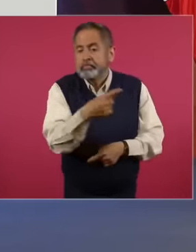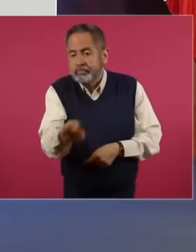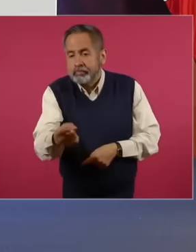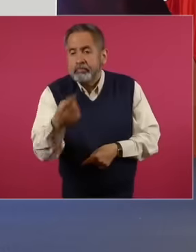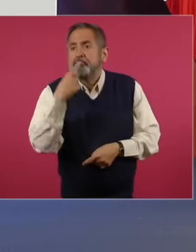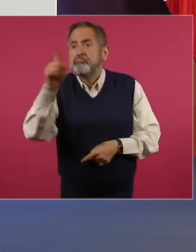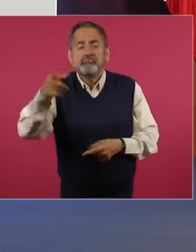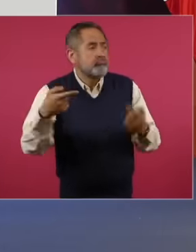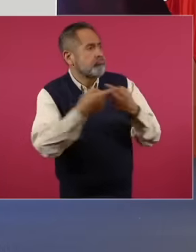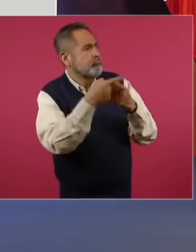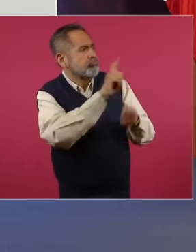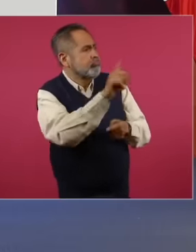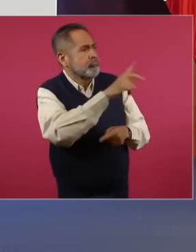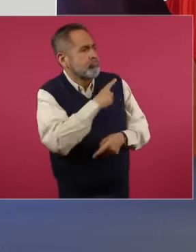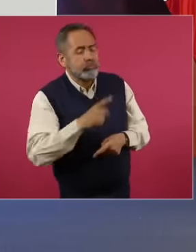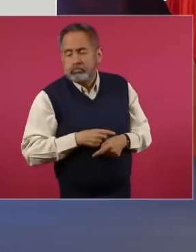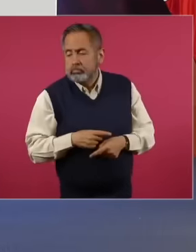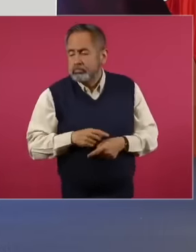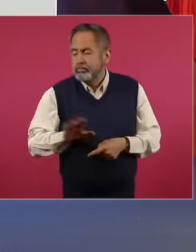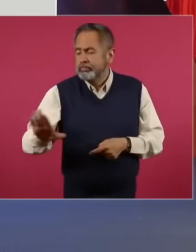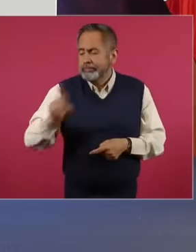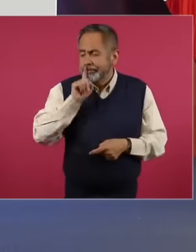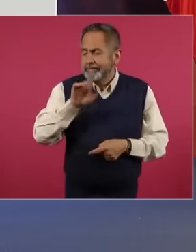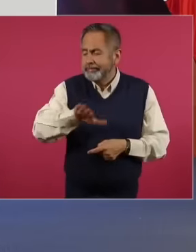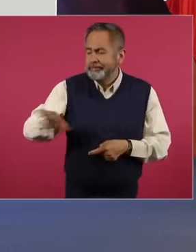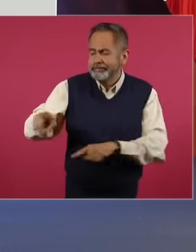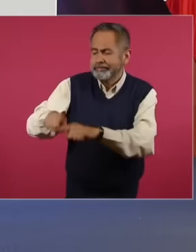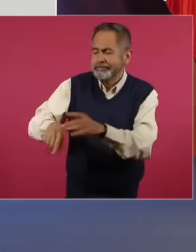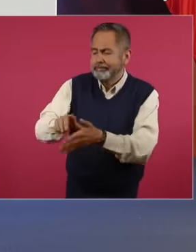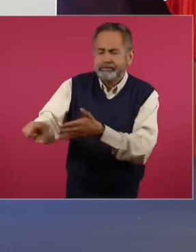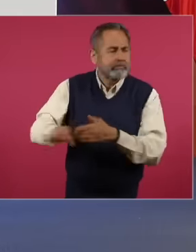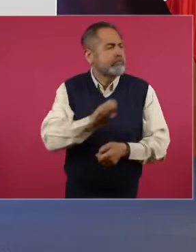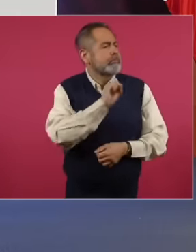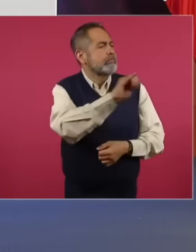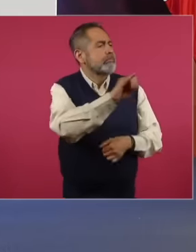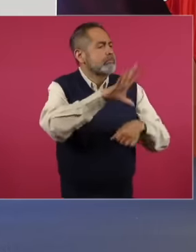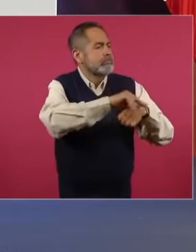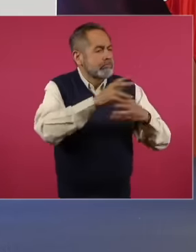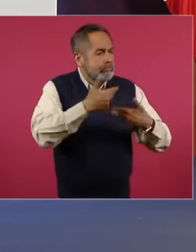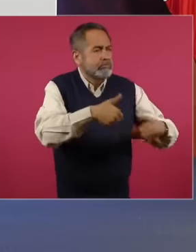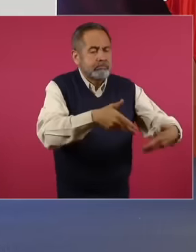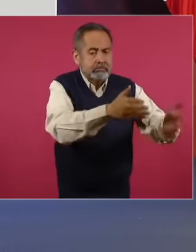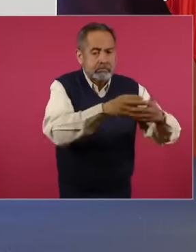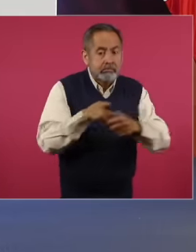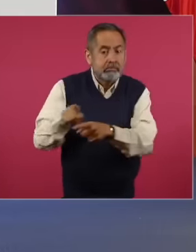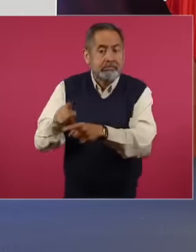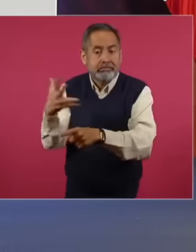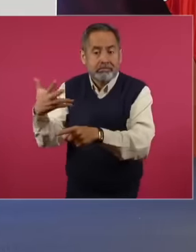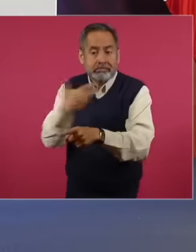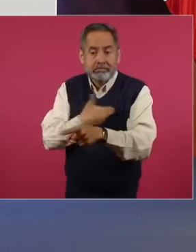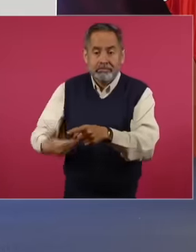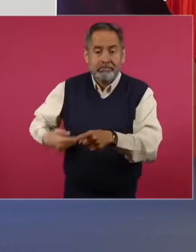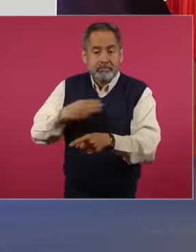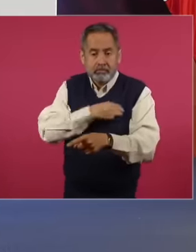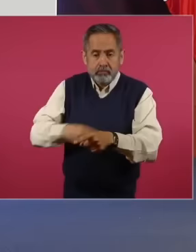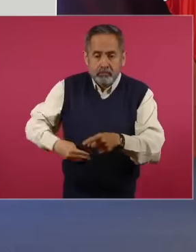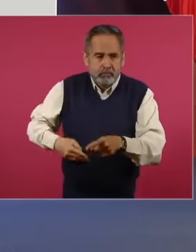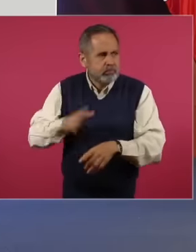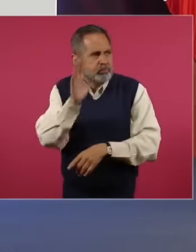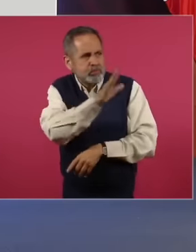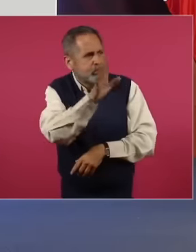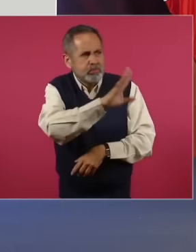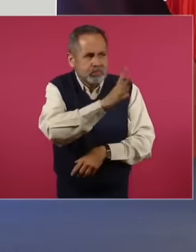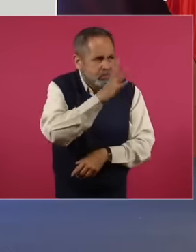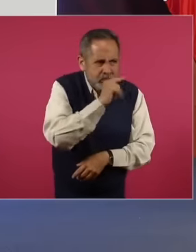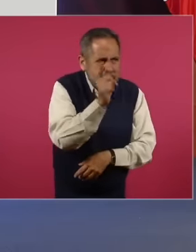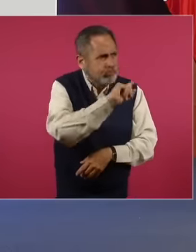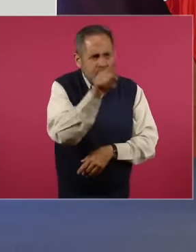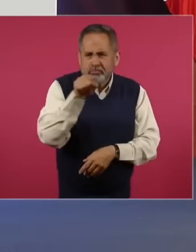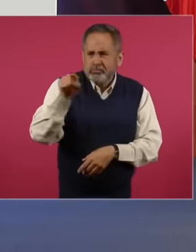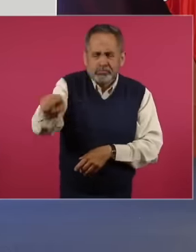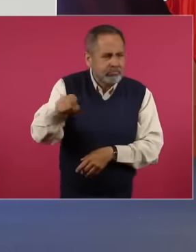constitutional controversy presented by five municipal presidents alleging that they lacked legal interest